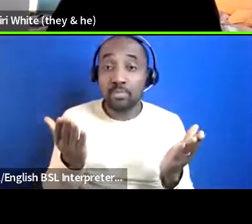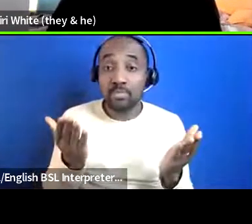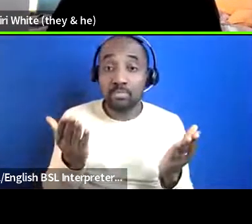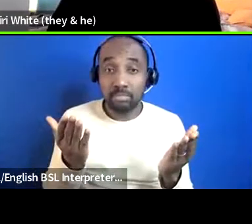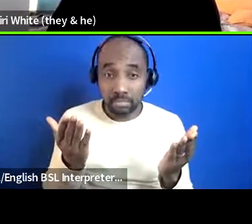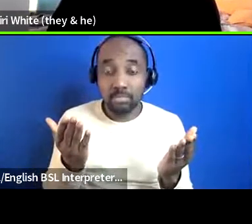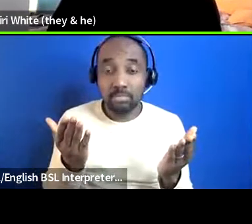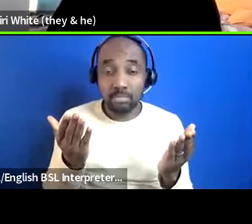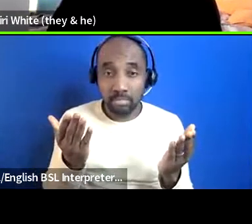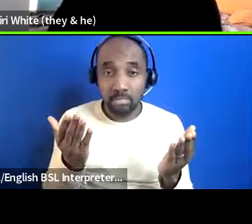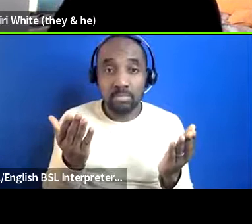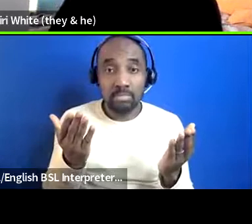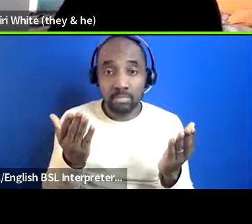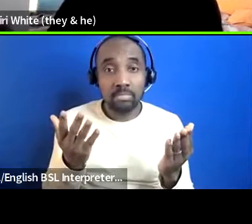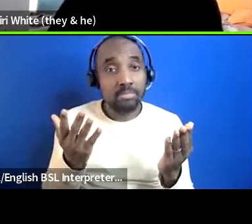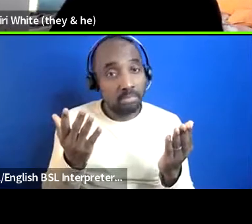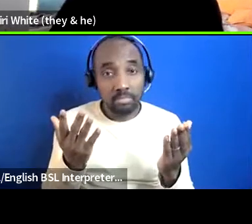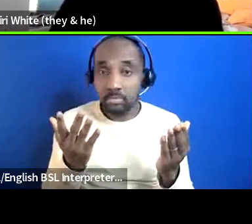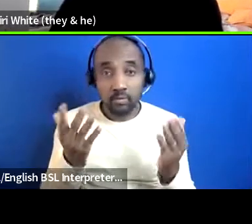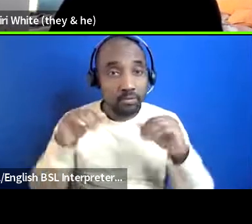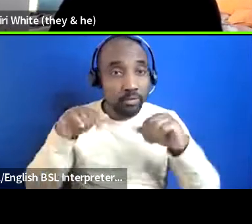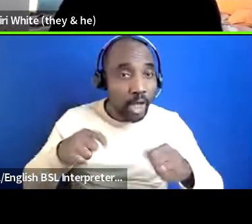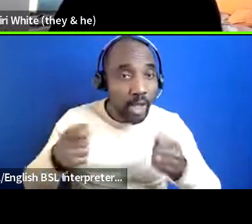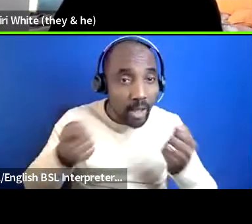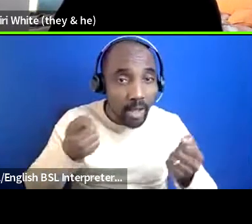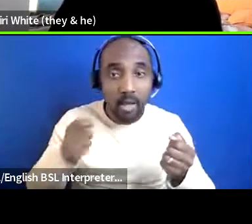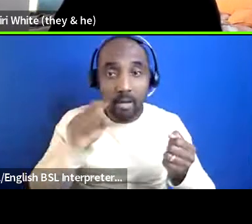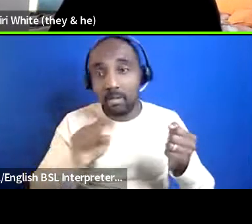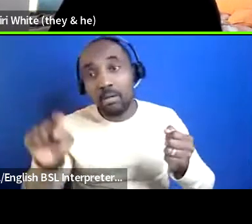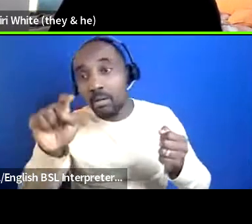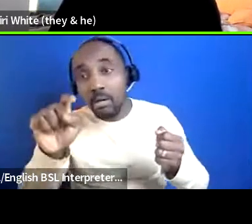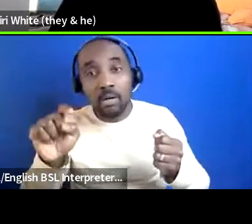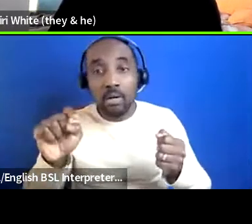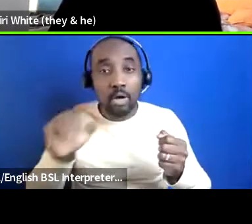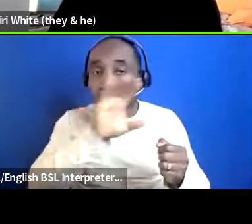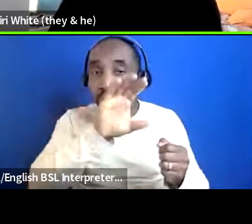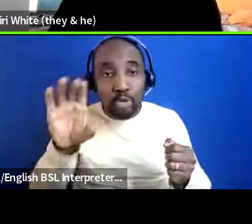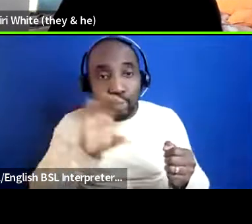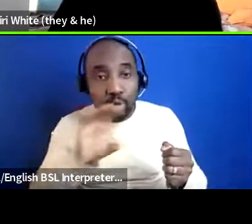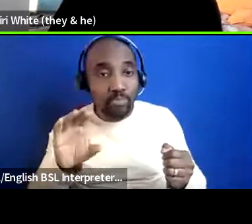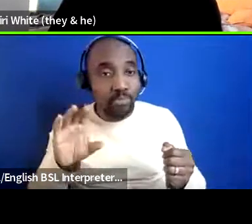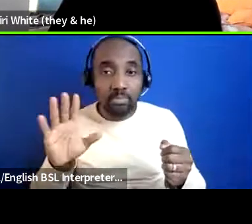the chat or if you want to um just raise your hand on zoom and ask your question in person